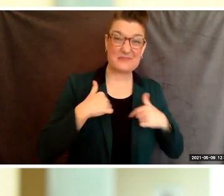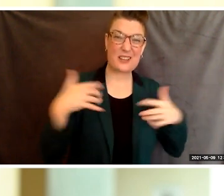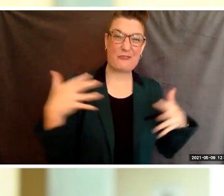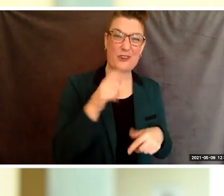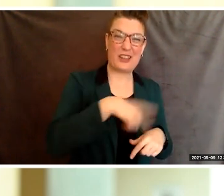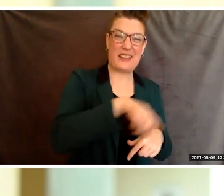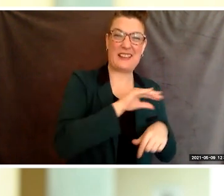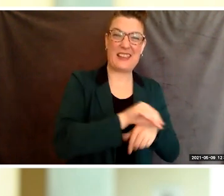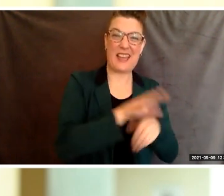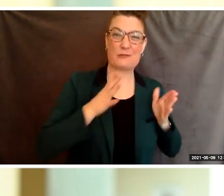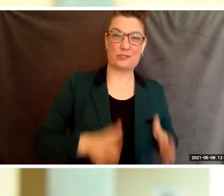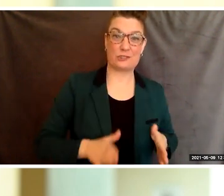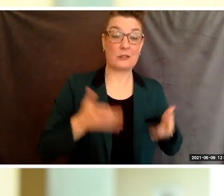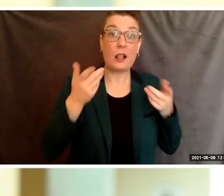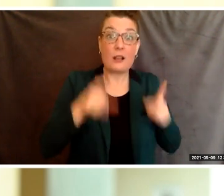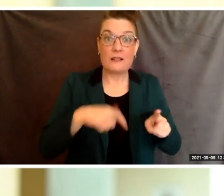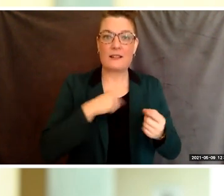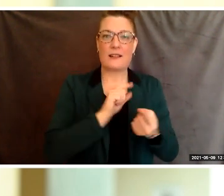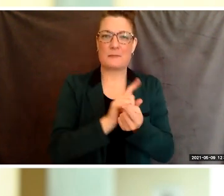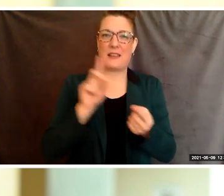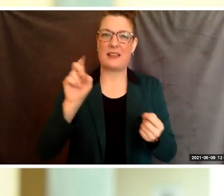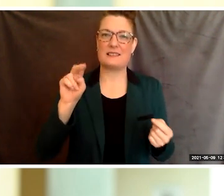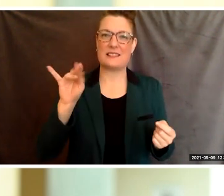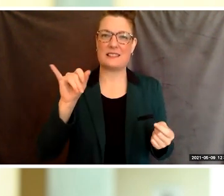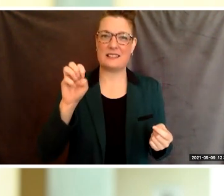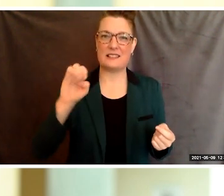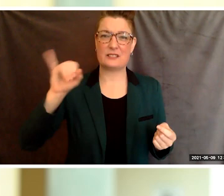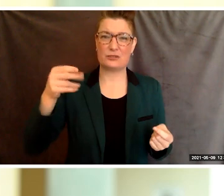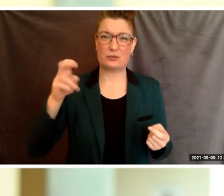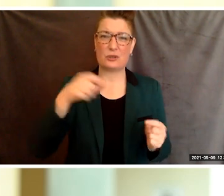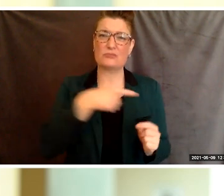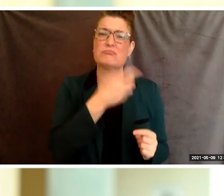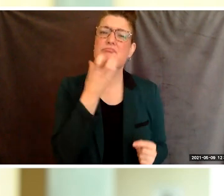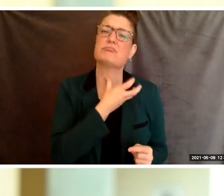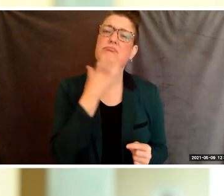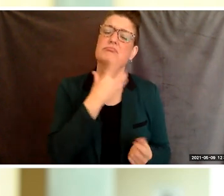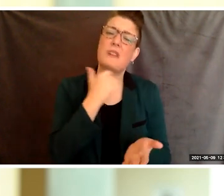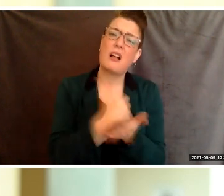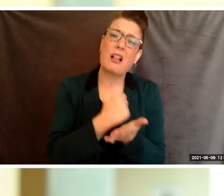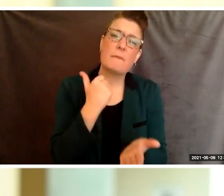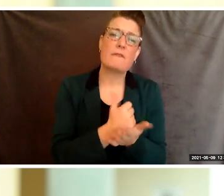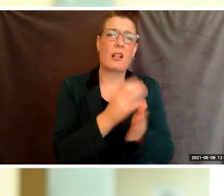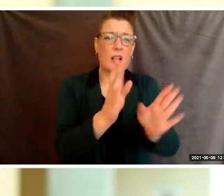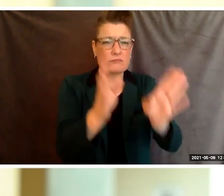but then I met Denise Jones. She was the most helpful and attentive counselor I had ever met.